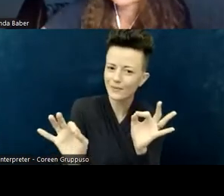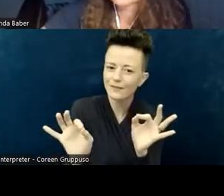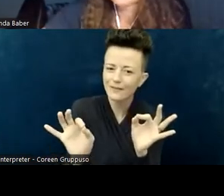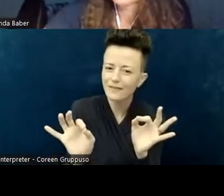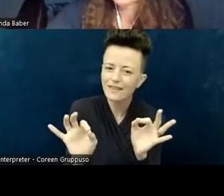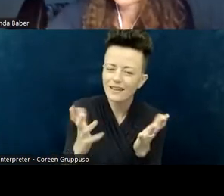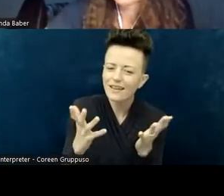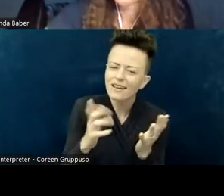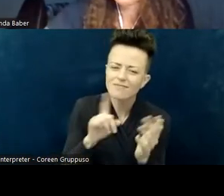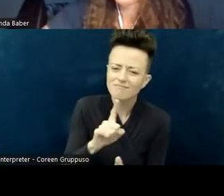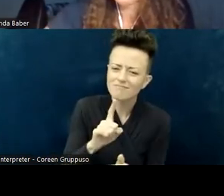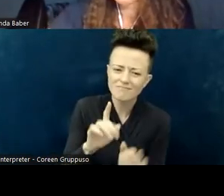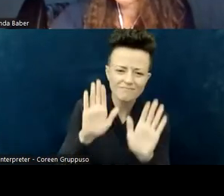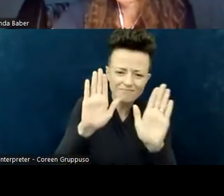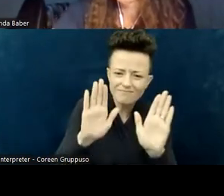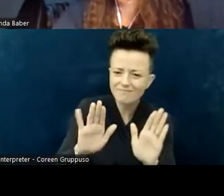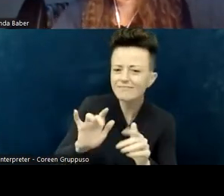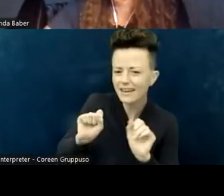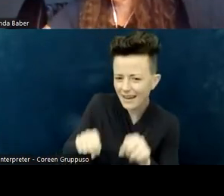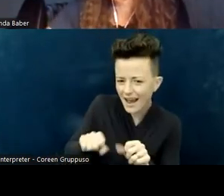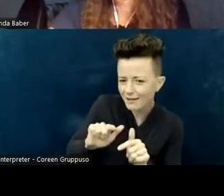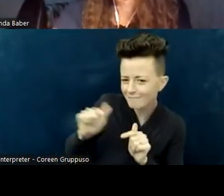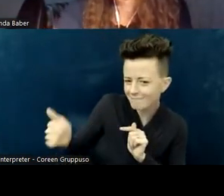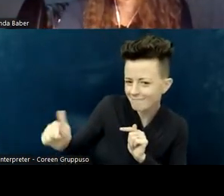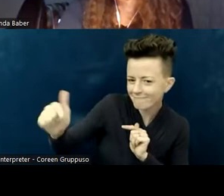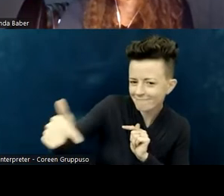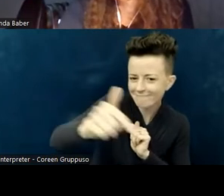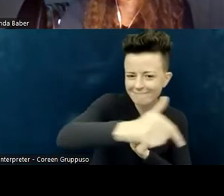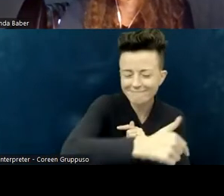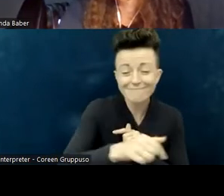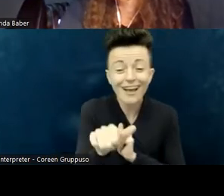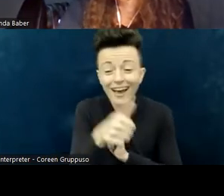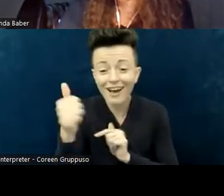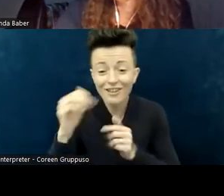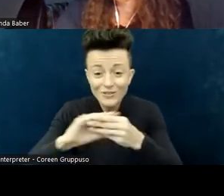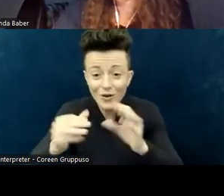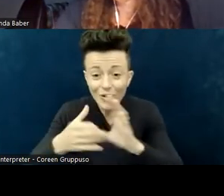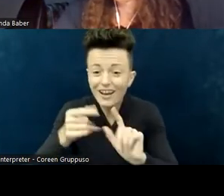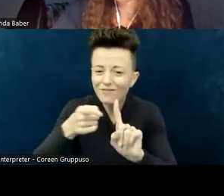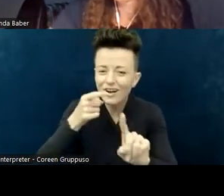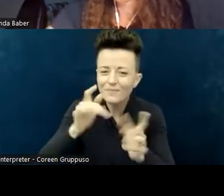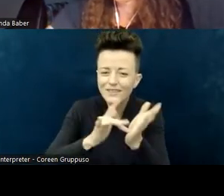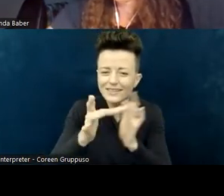and blessed them with the dove coming down over their head, including the caregivers who wanted it. It was amazing how many